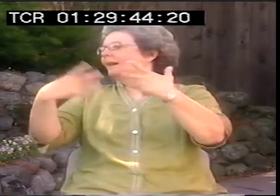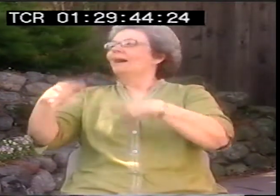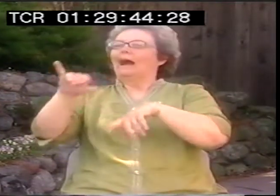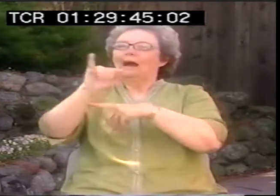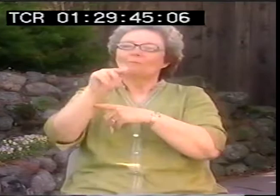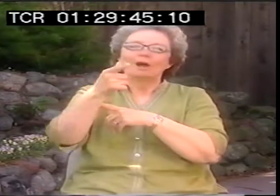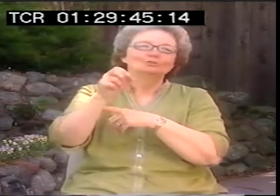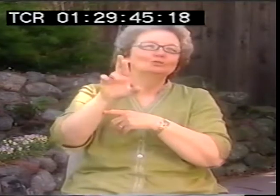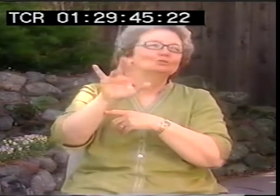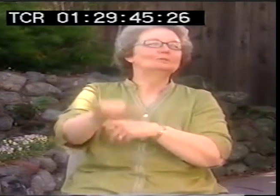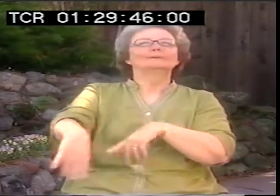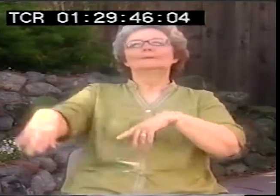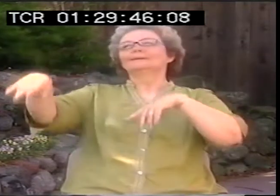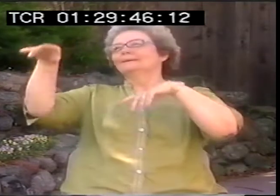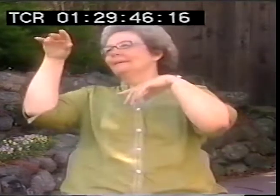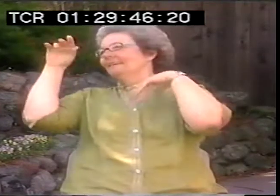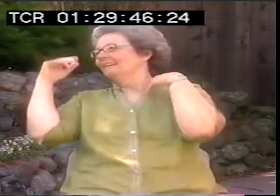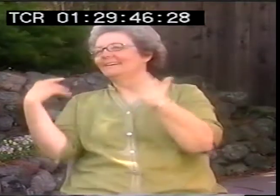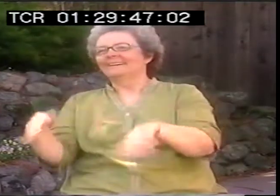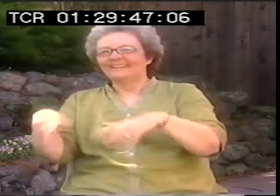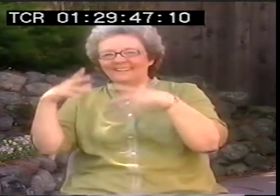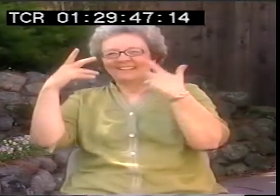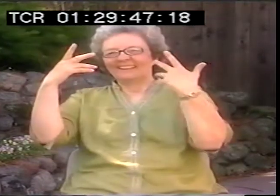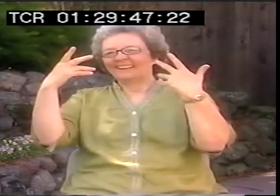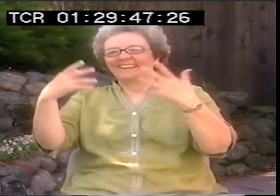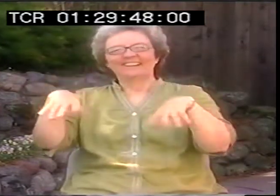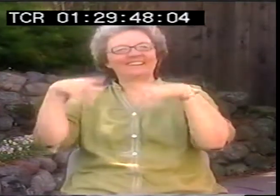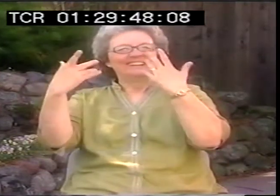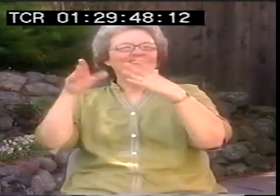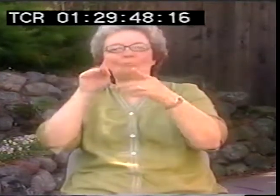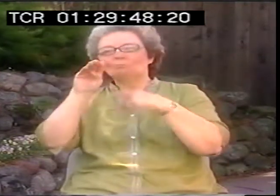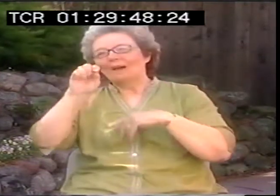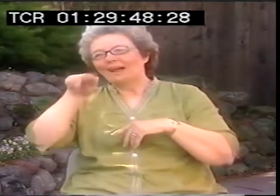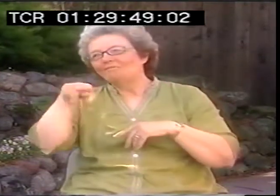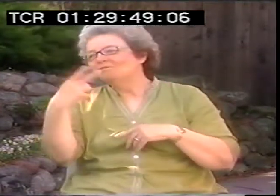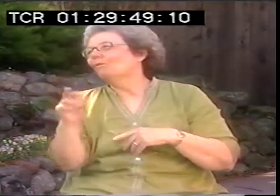and finding out all the ways that imagery is used and all the different-- you know,